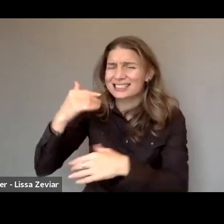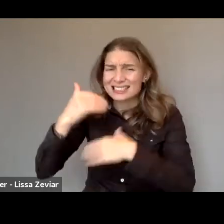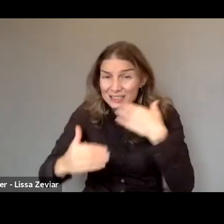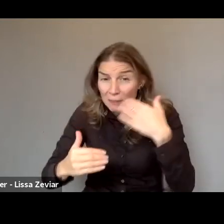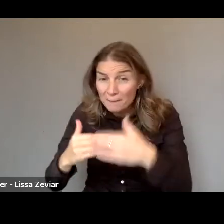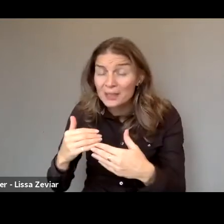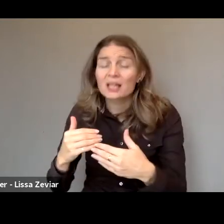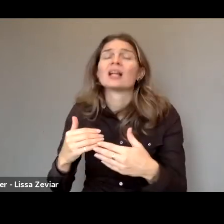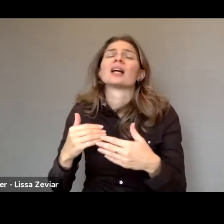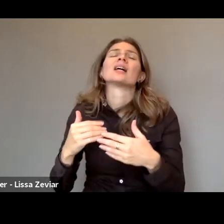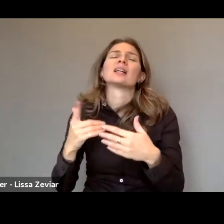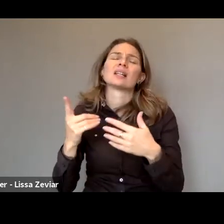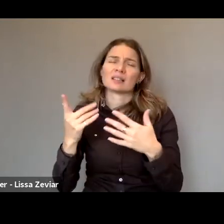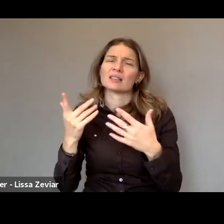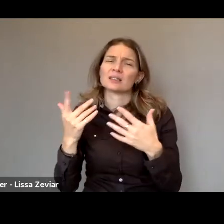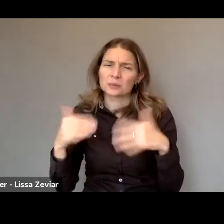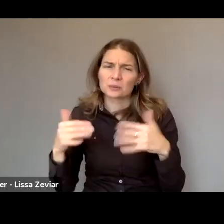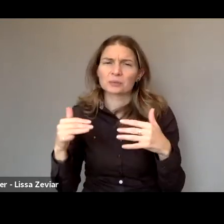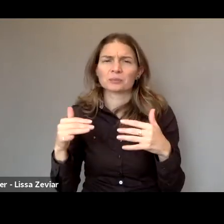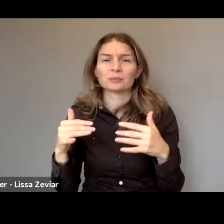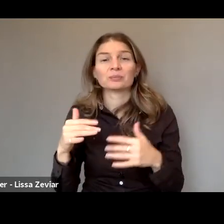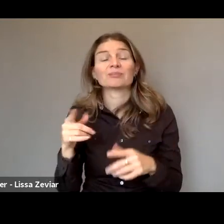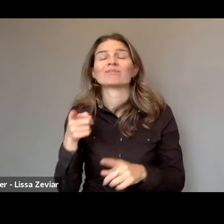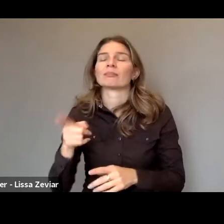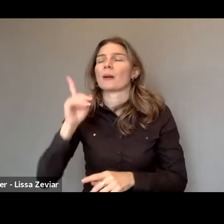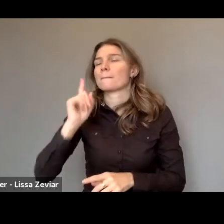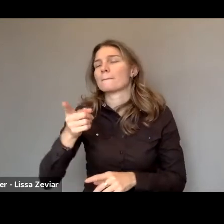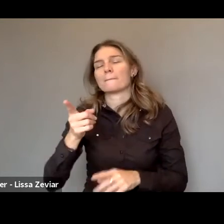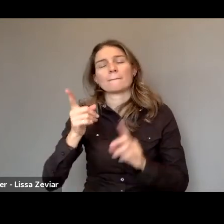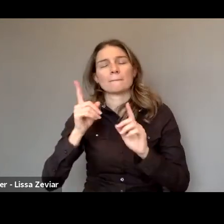They need high support and so they're more at risk